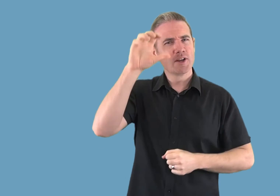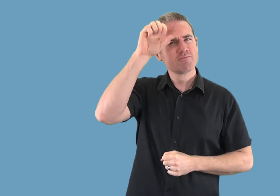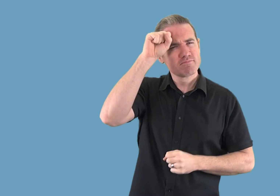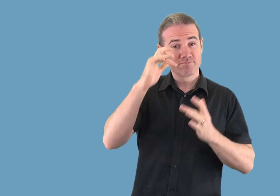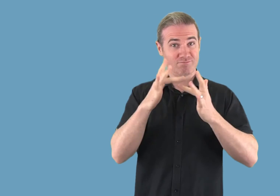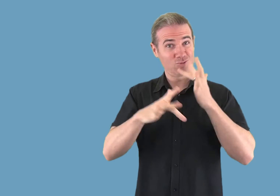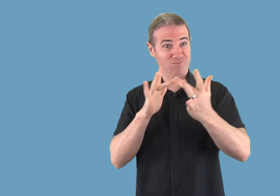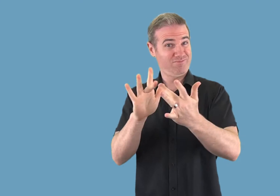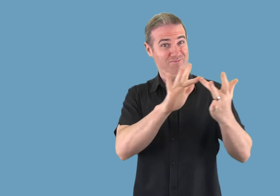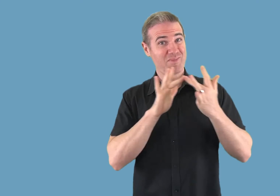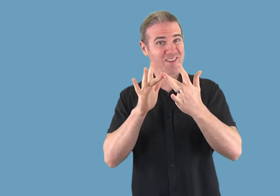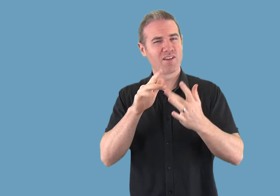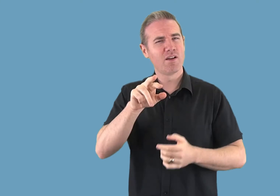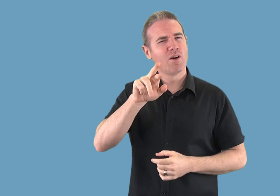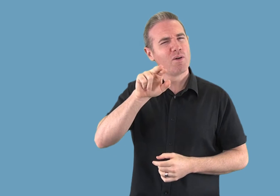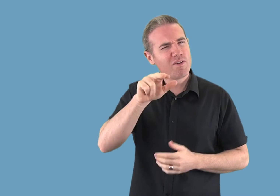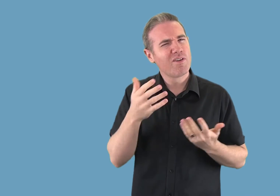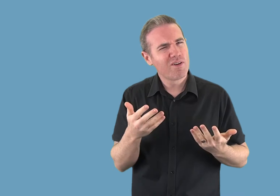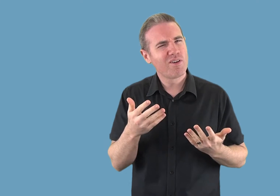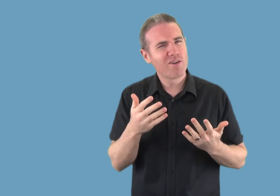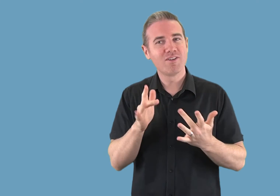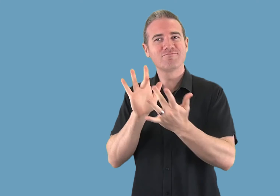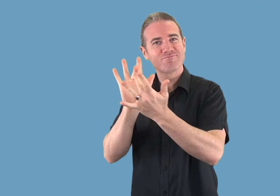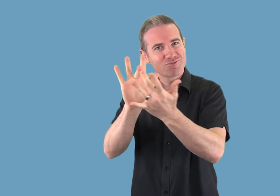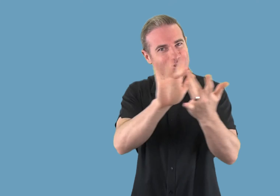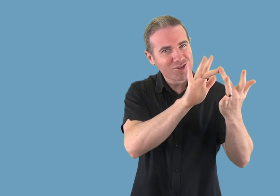What are the people you know using?